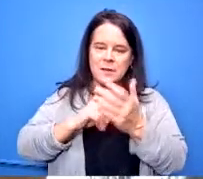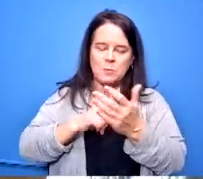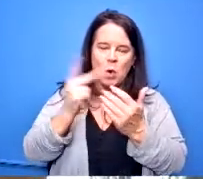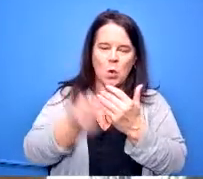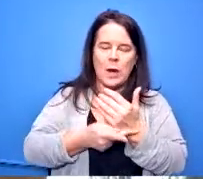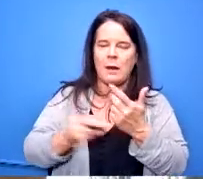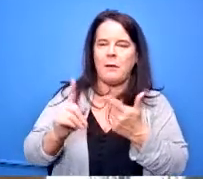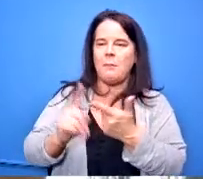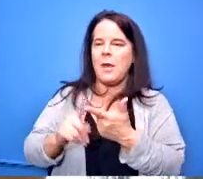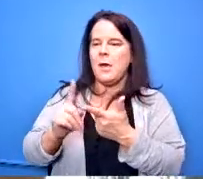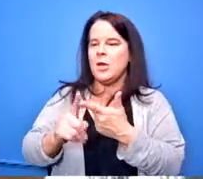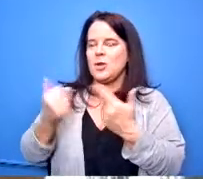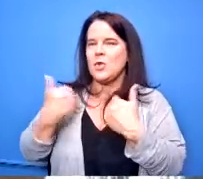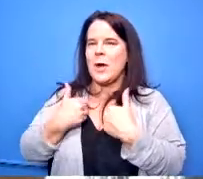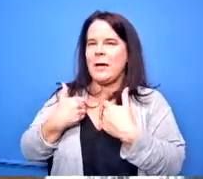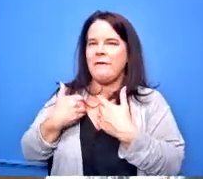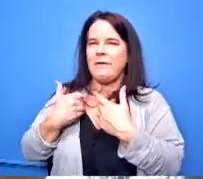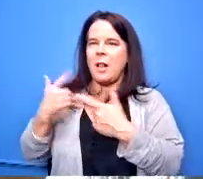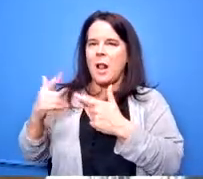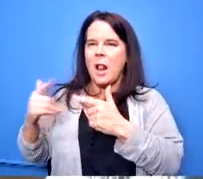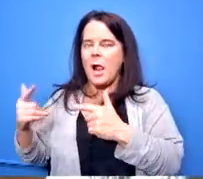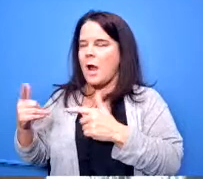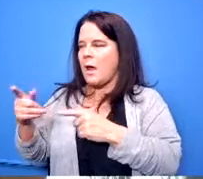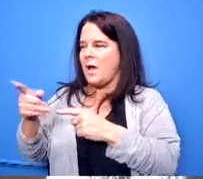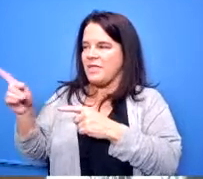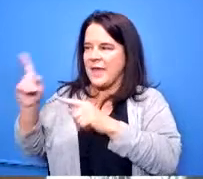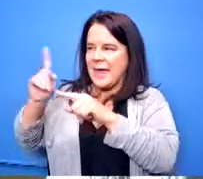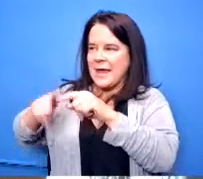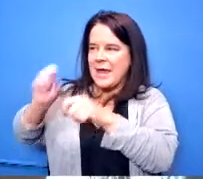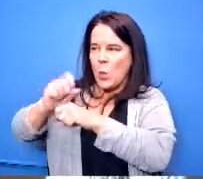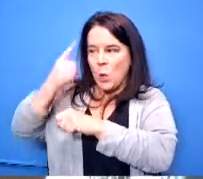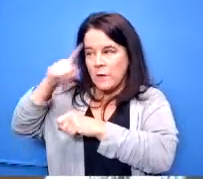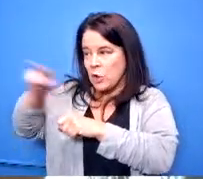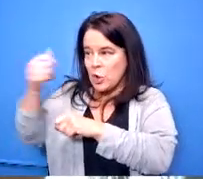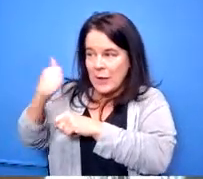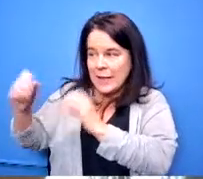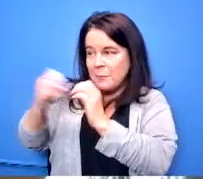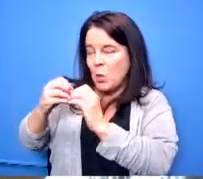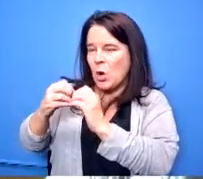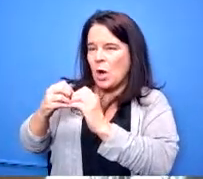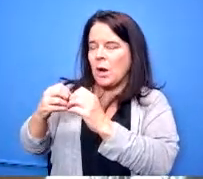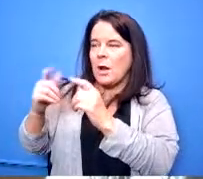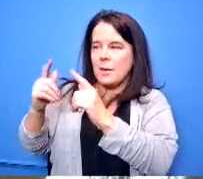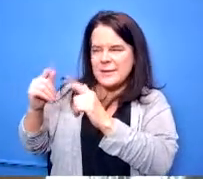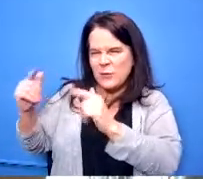you anymore it's made public no contractor wants that that's usually the the most severe penalty